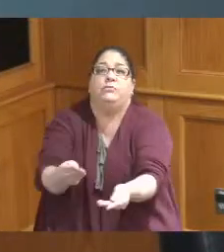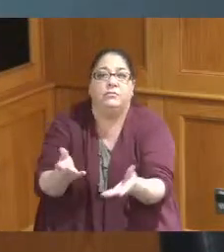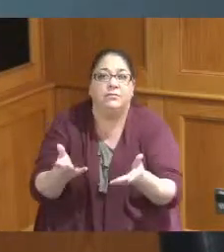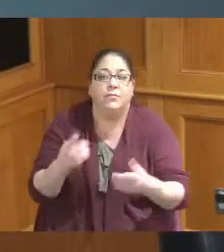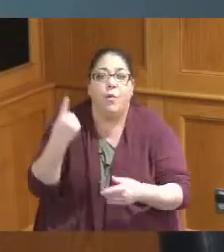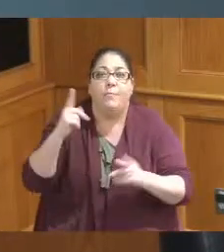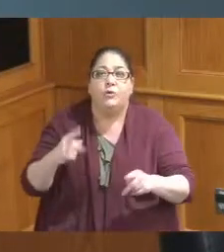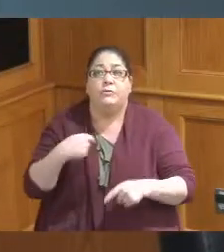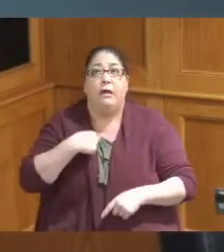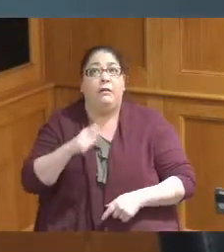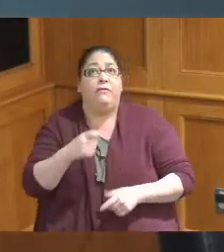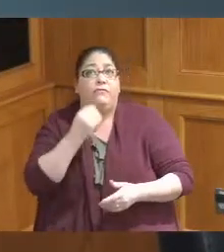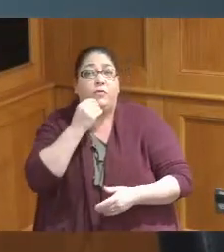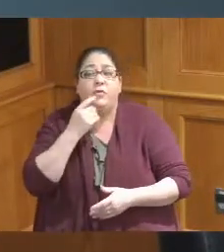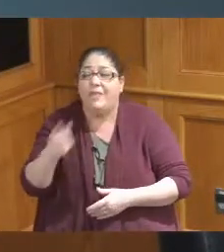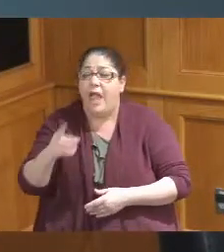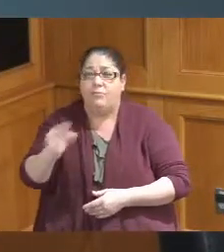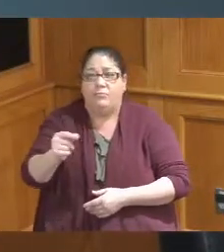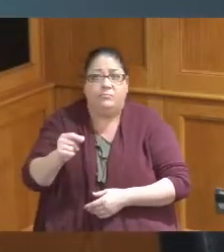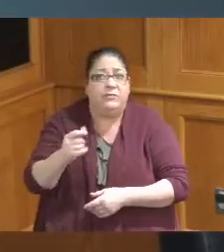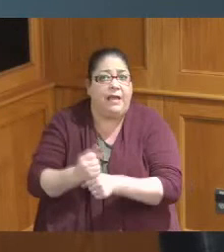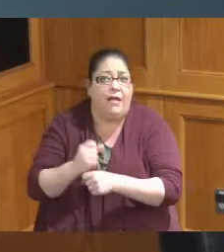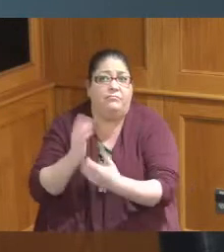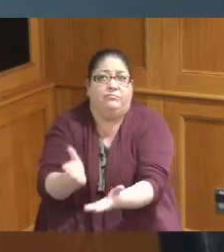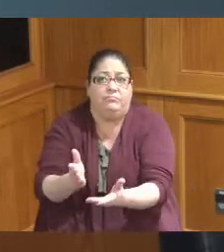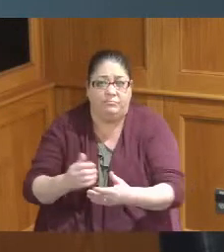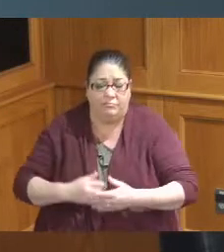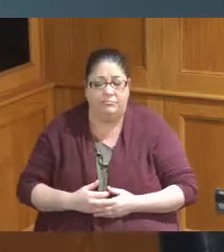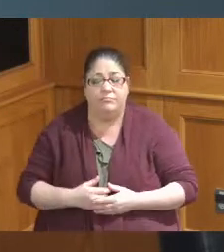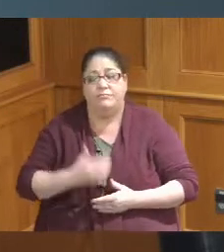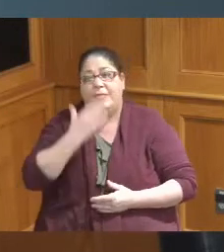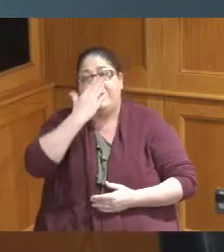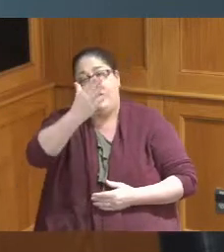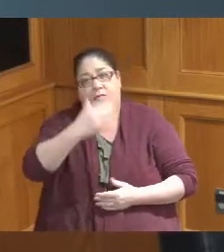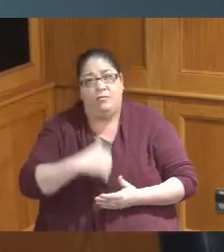I mean they do not mess around there and I want to thank them and they've been out with